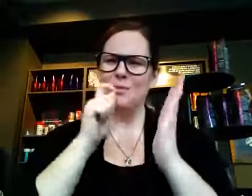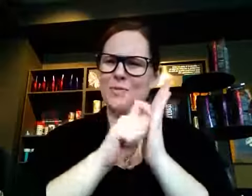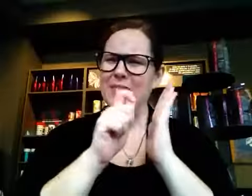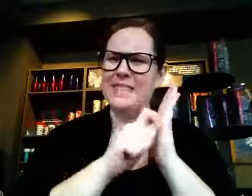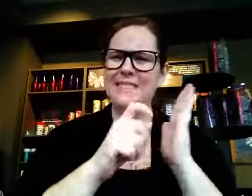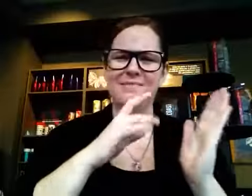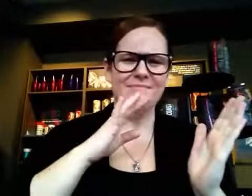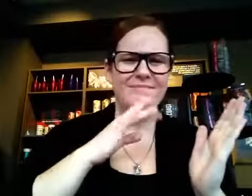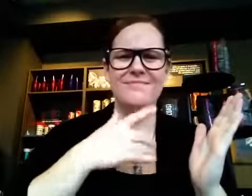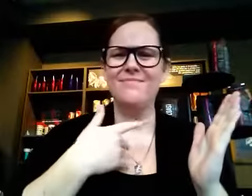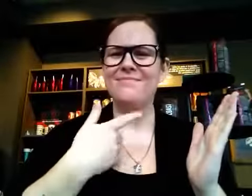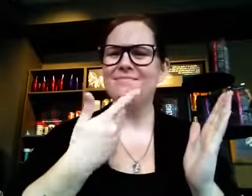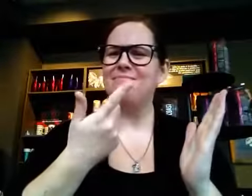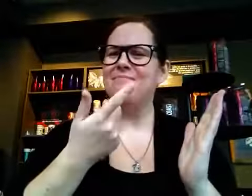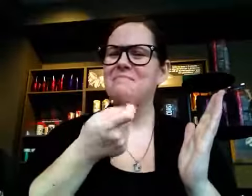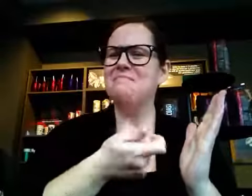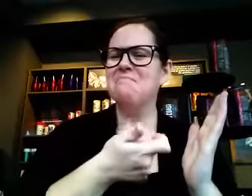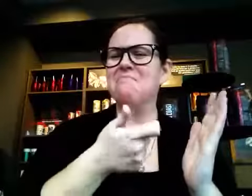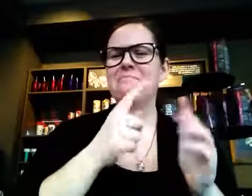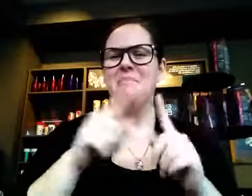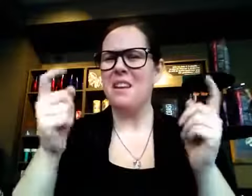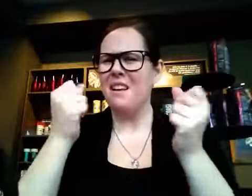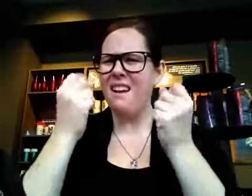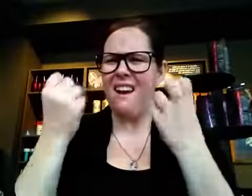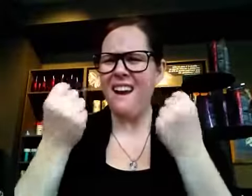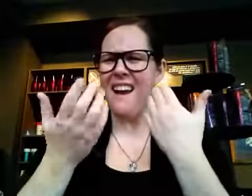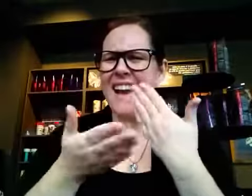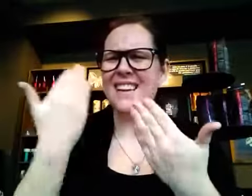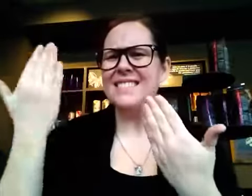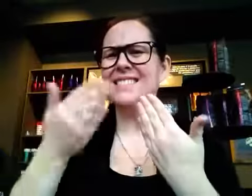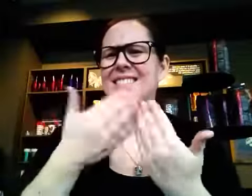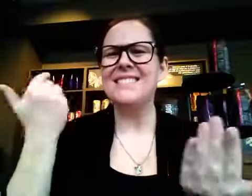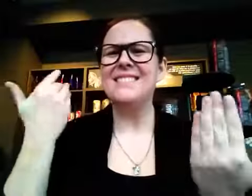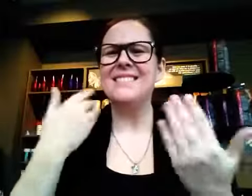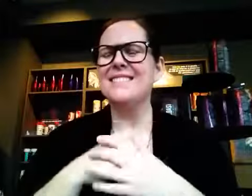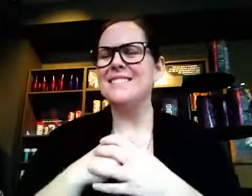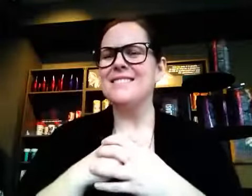Reading and writing in English is one thing, but sign language is easy and natural.